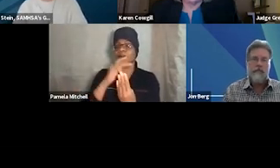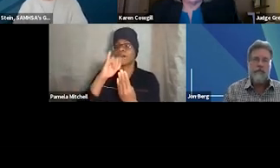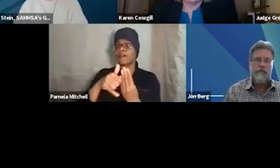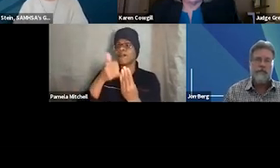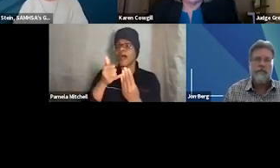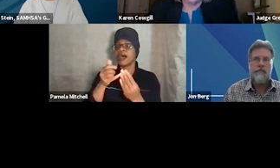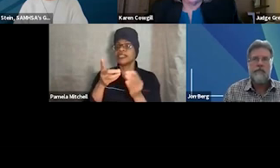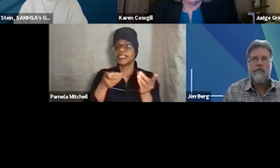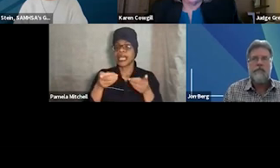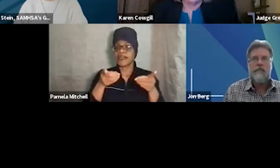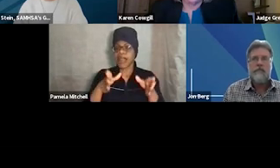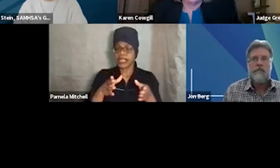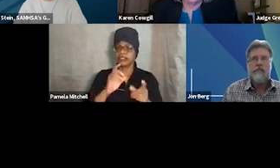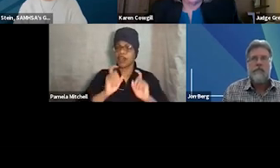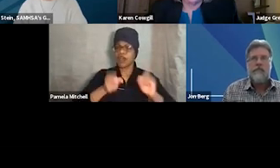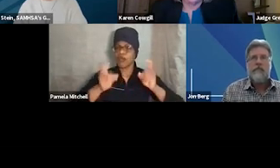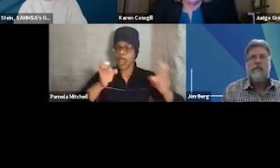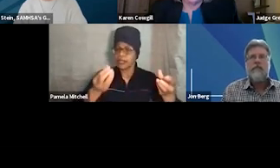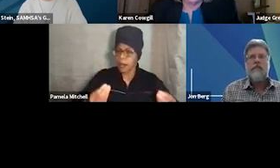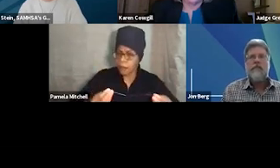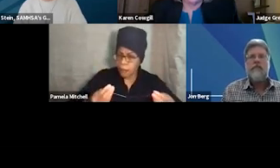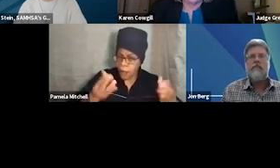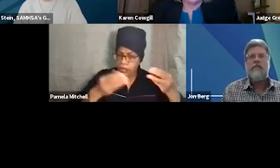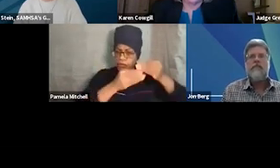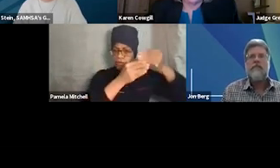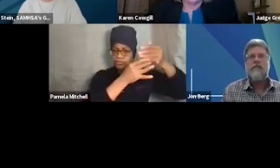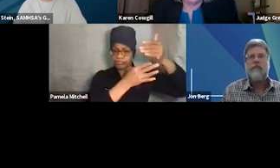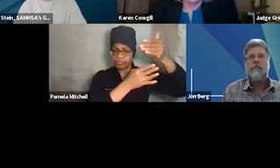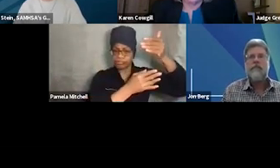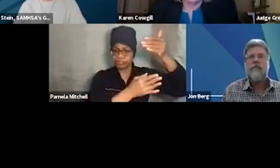including BJA and SAMSHA Awards. She managed a BJA grant to establish